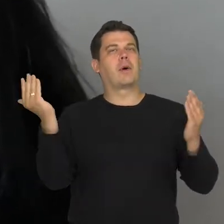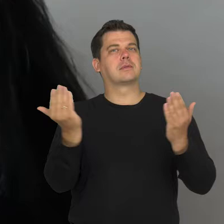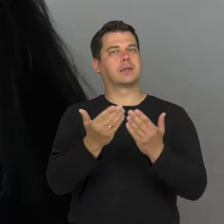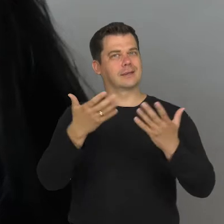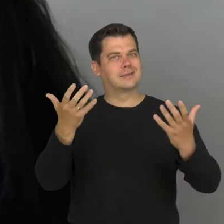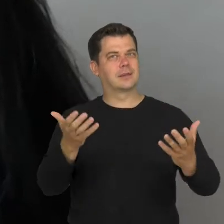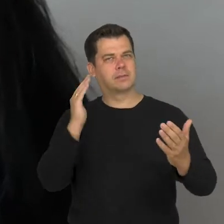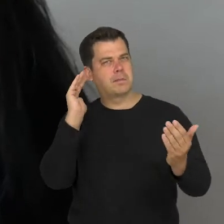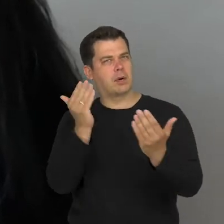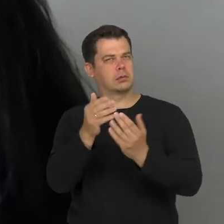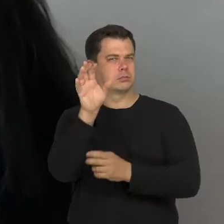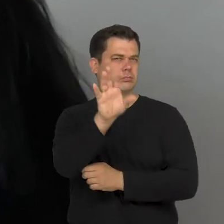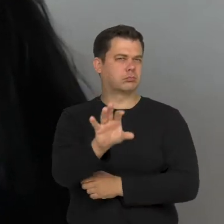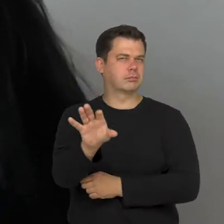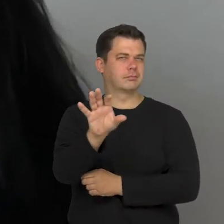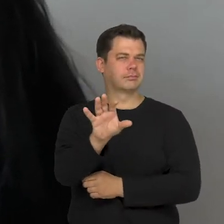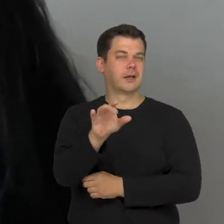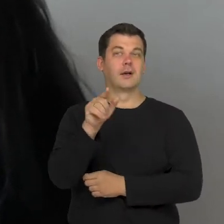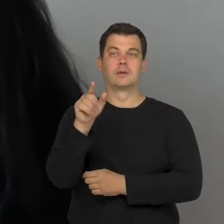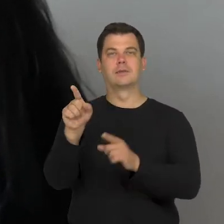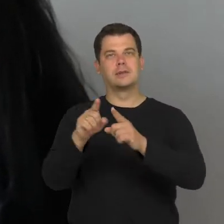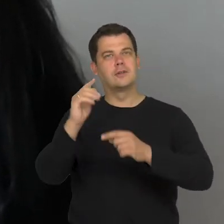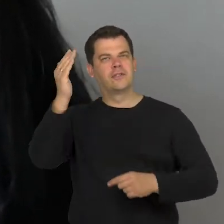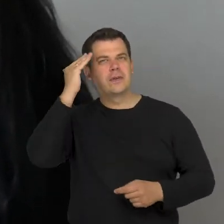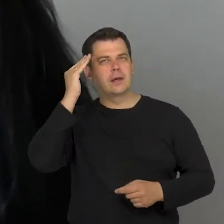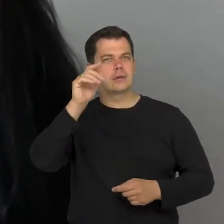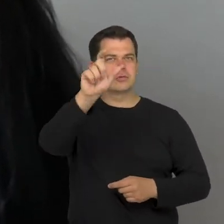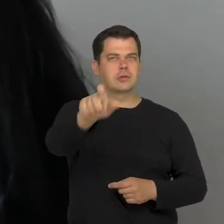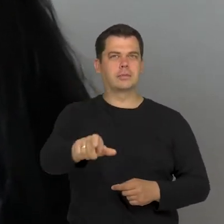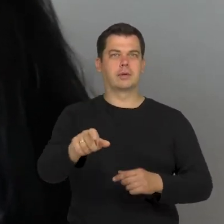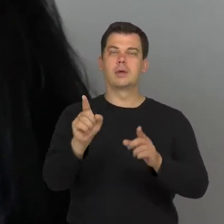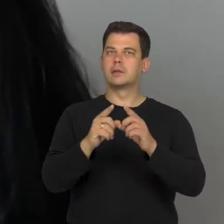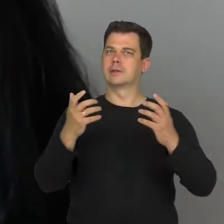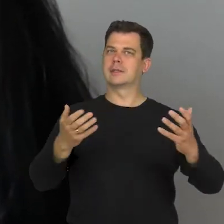and leads to obtaining knowledge, urge to ask questions